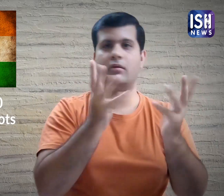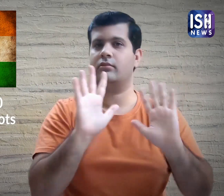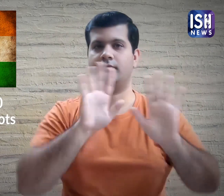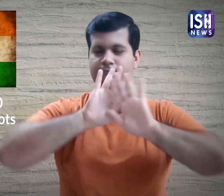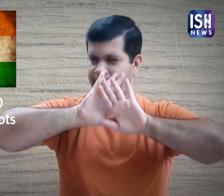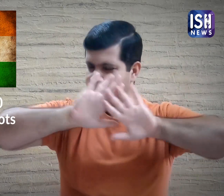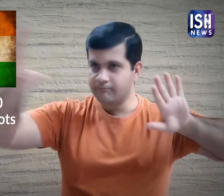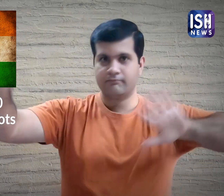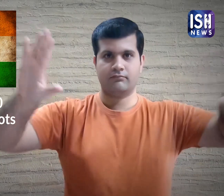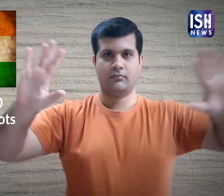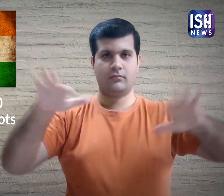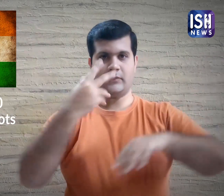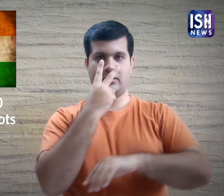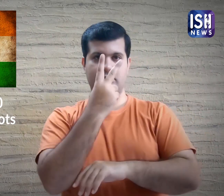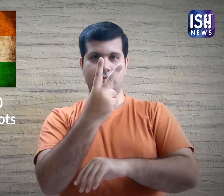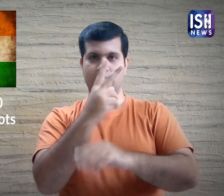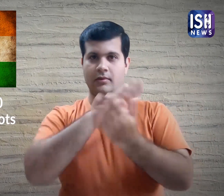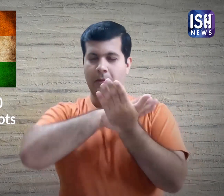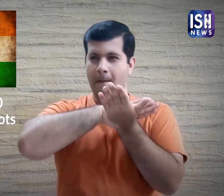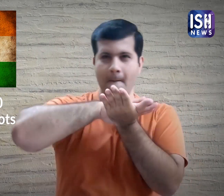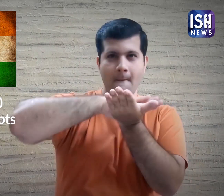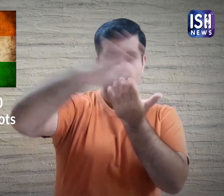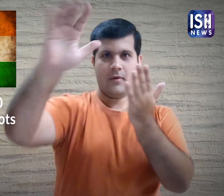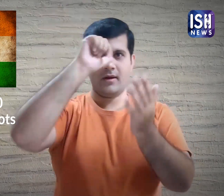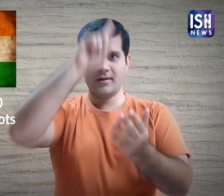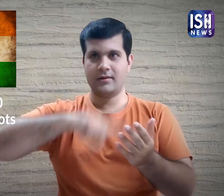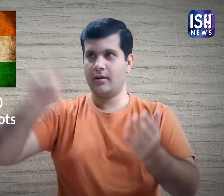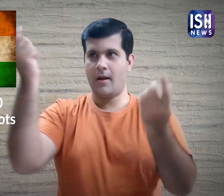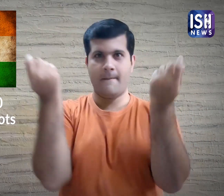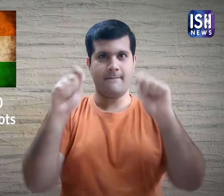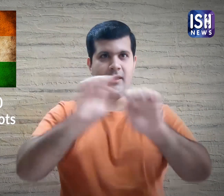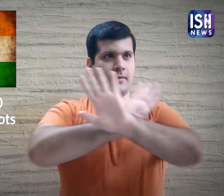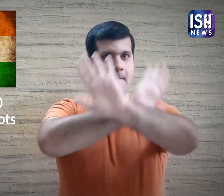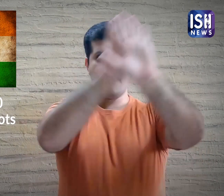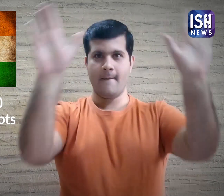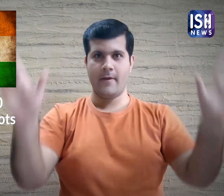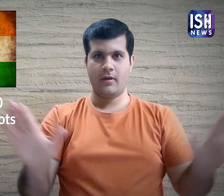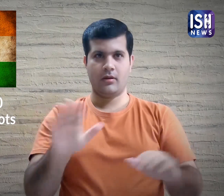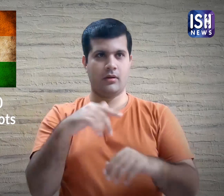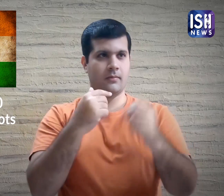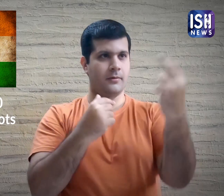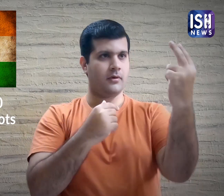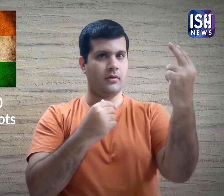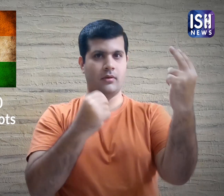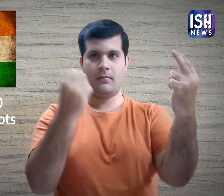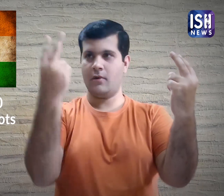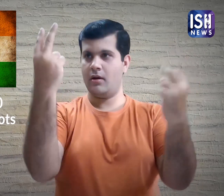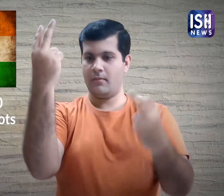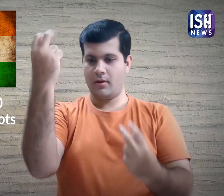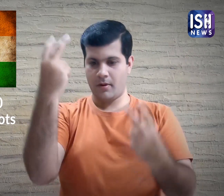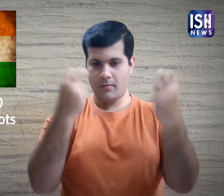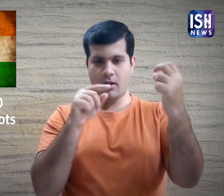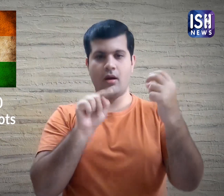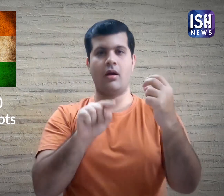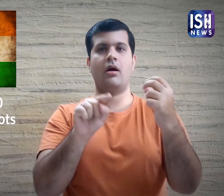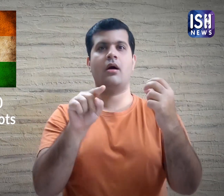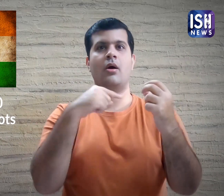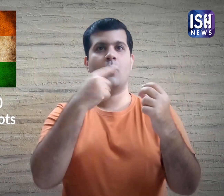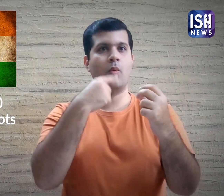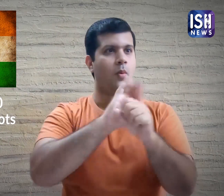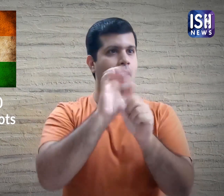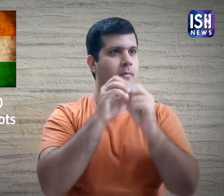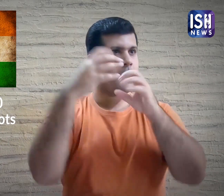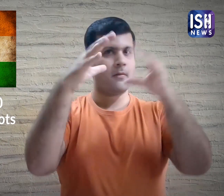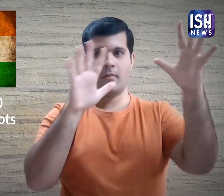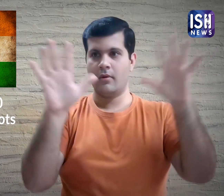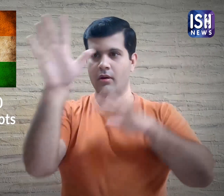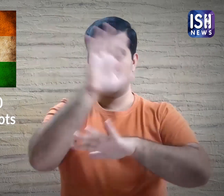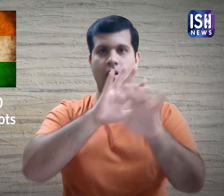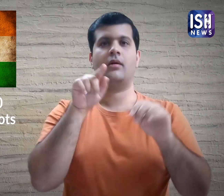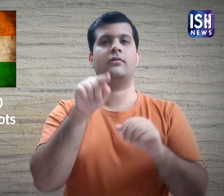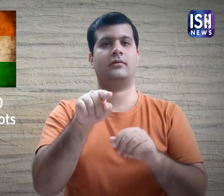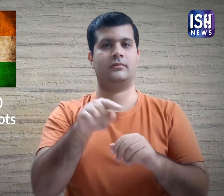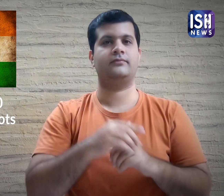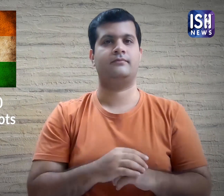With everyone at home and the lockdown imposed, they can now identify the Hotspot areas.